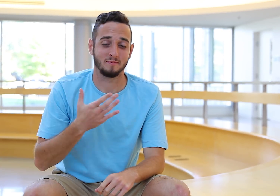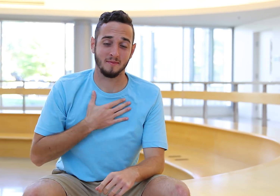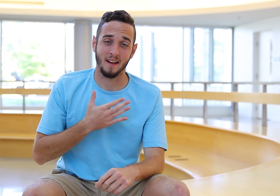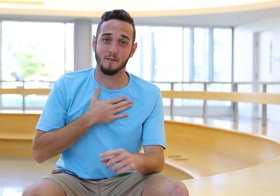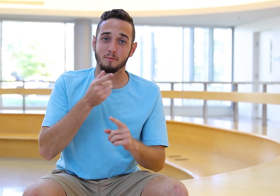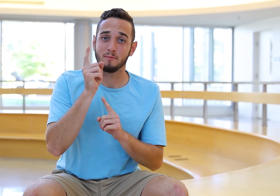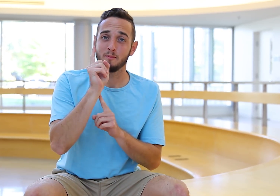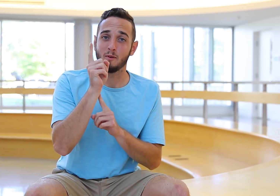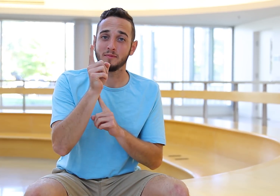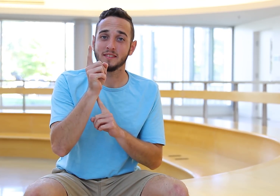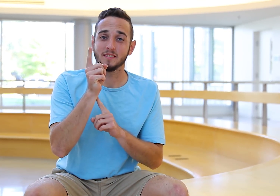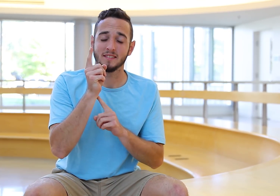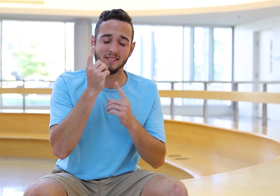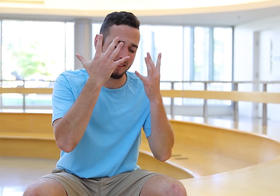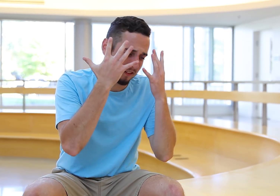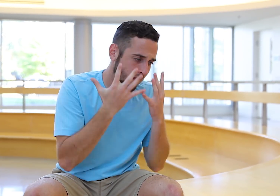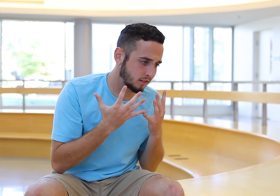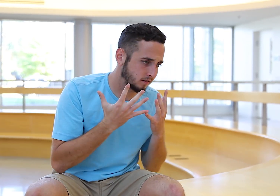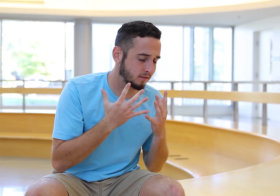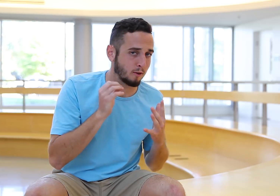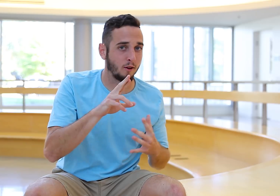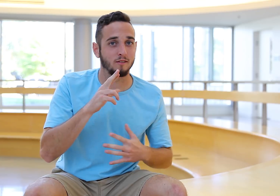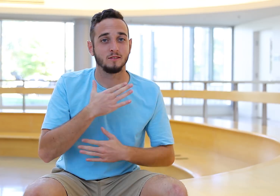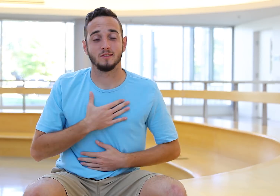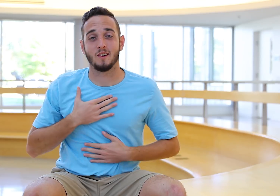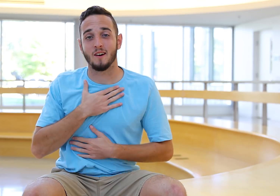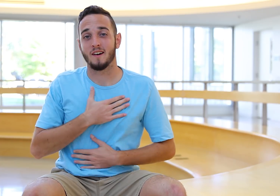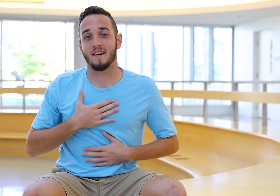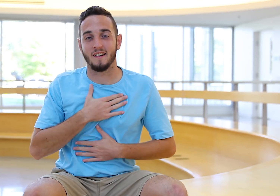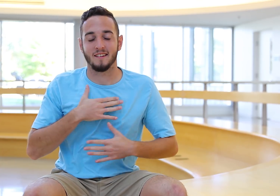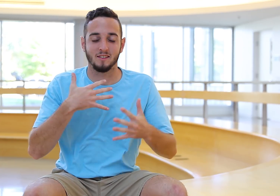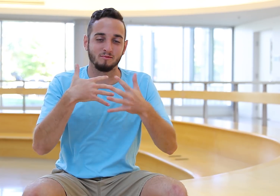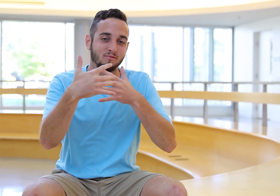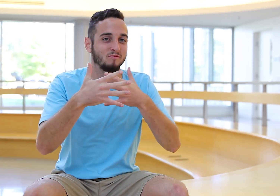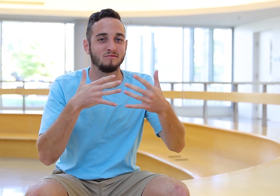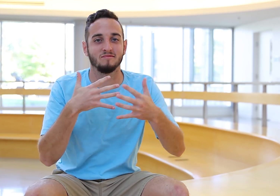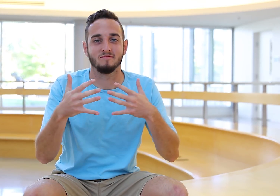in my moments of sadness in joy,